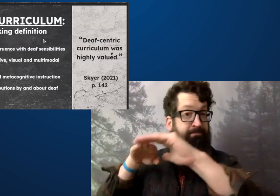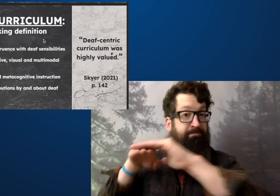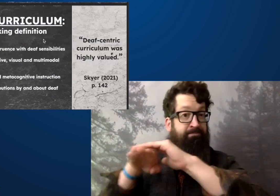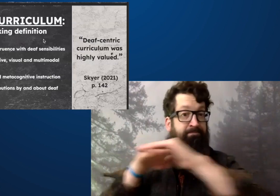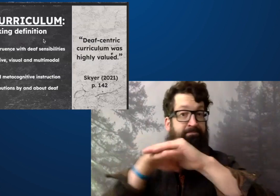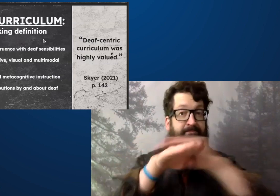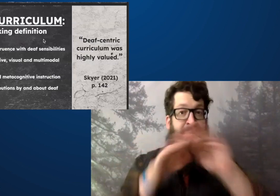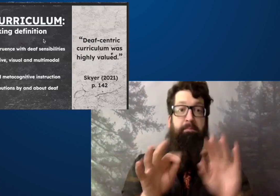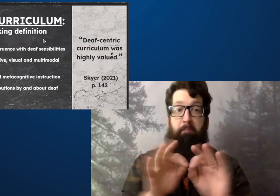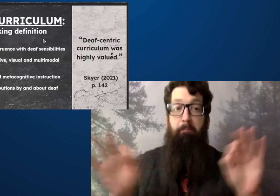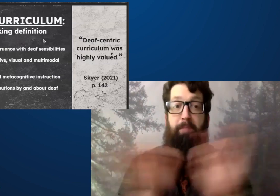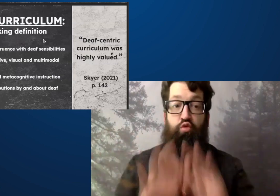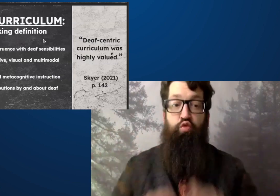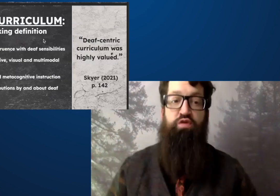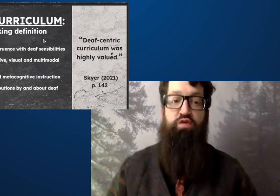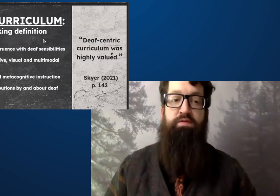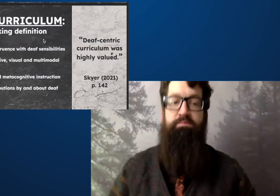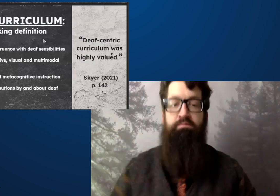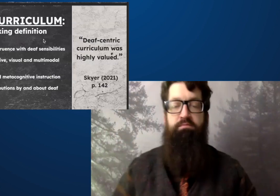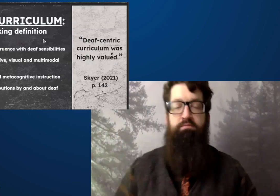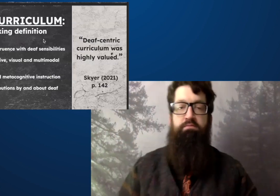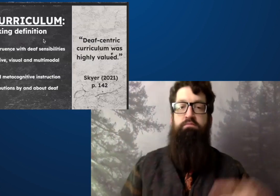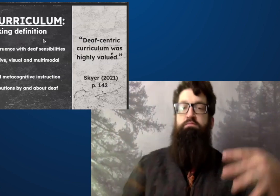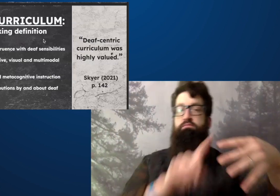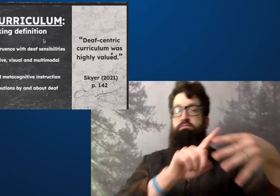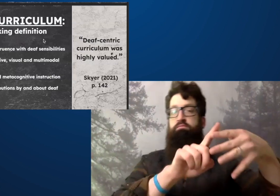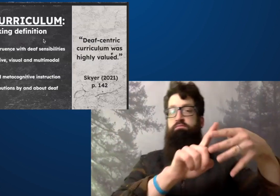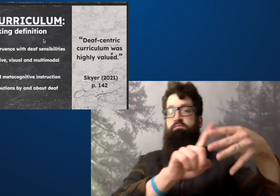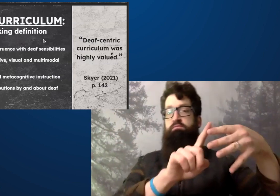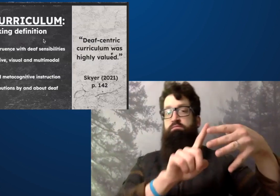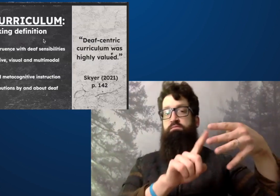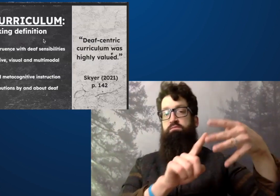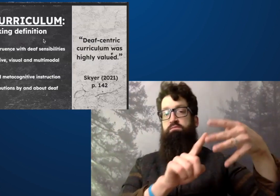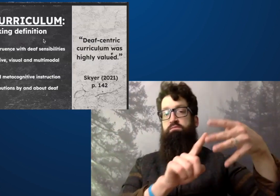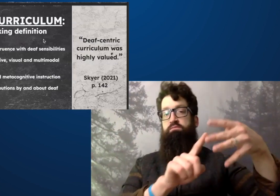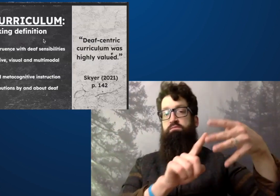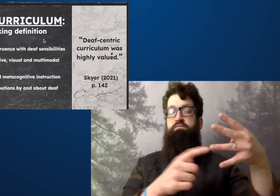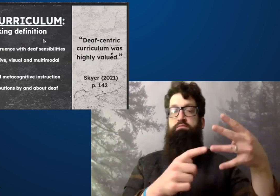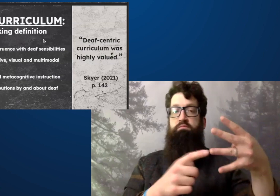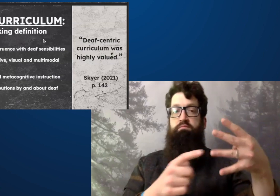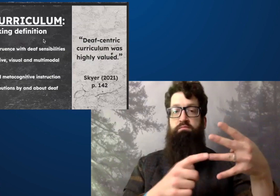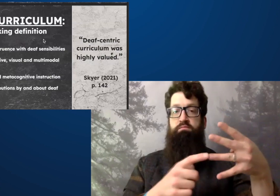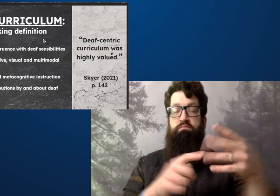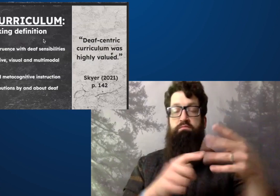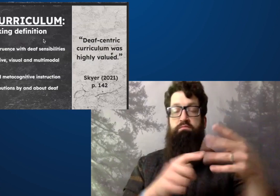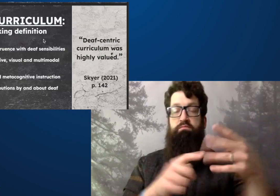on my slides so that it's very accessible for people who have low vision.